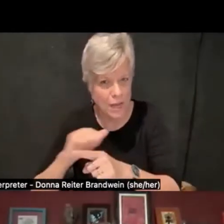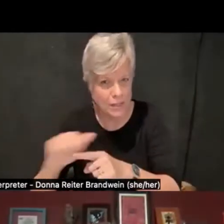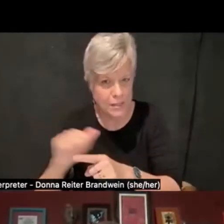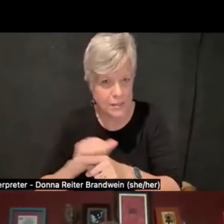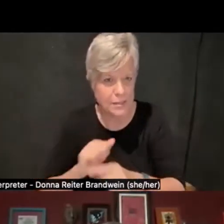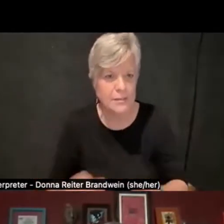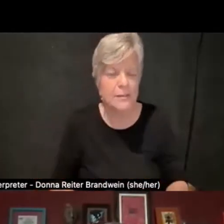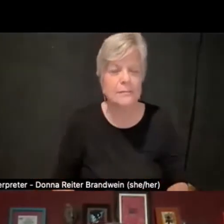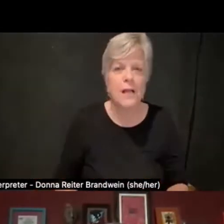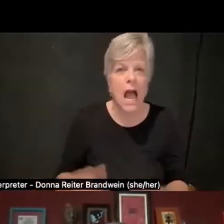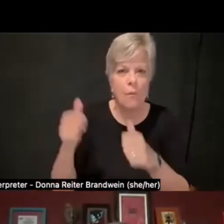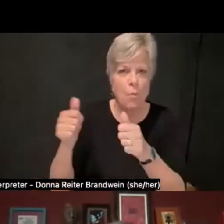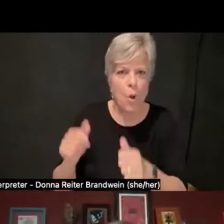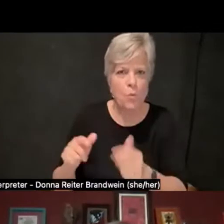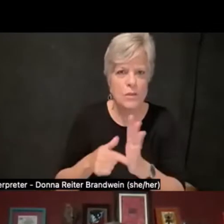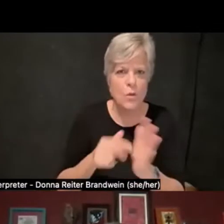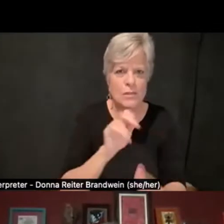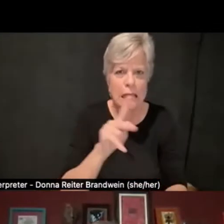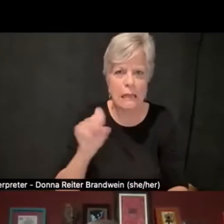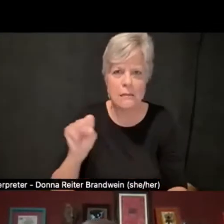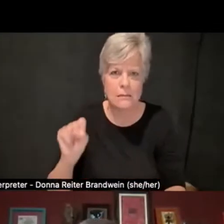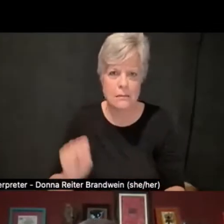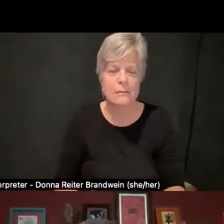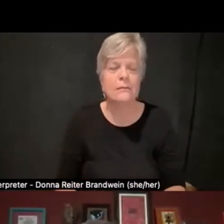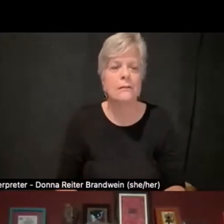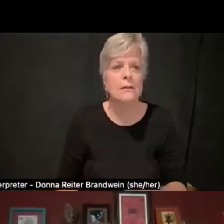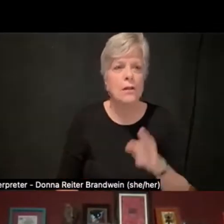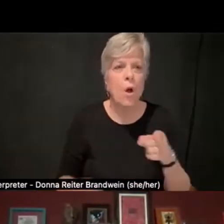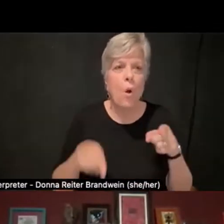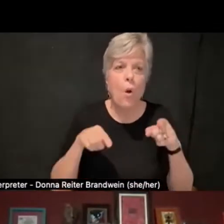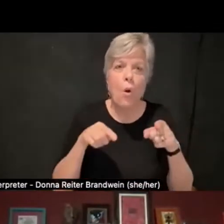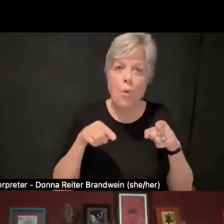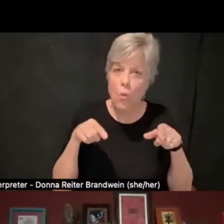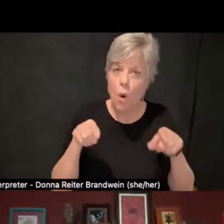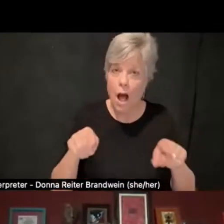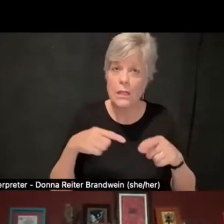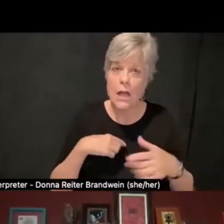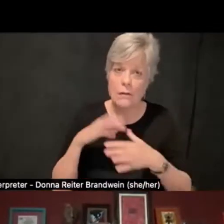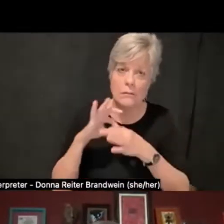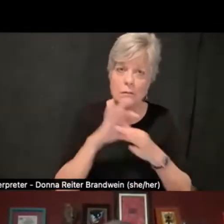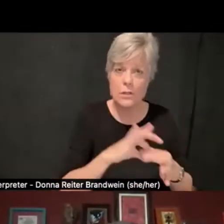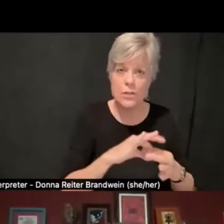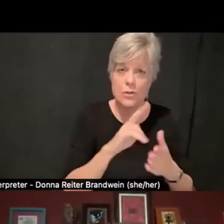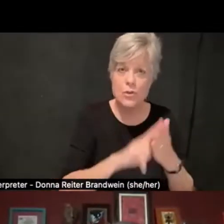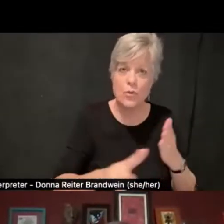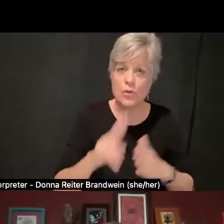with the values and vicissitudes of universal design for instruction,